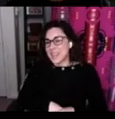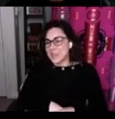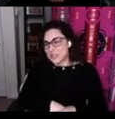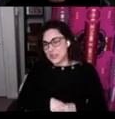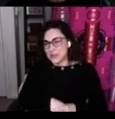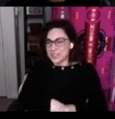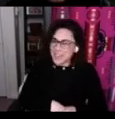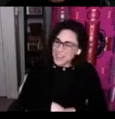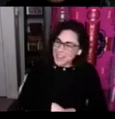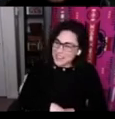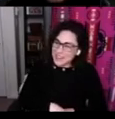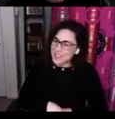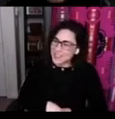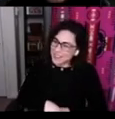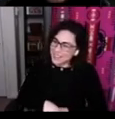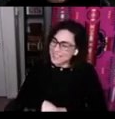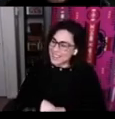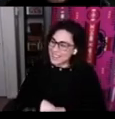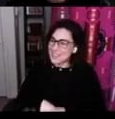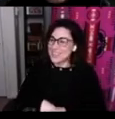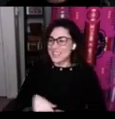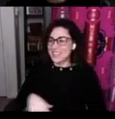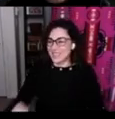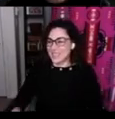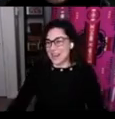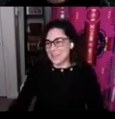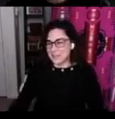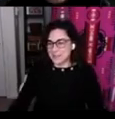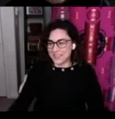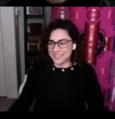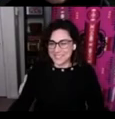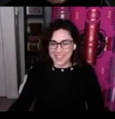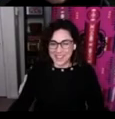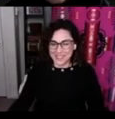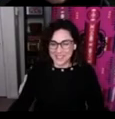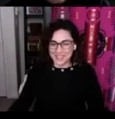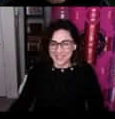we'll turn it over to Tye to talk about their community and then we'll wrap up from there